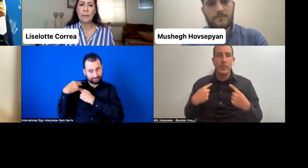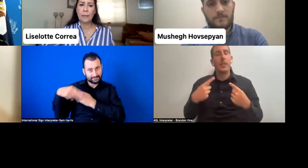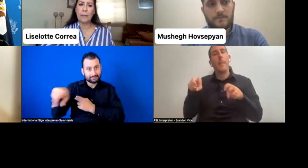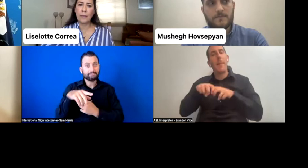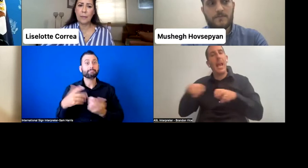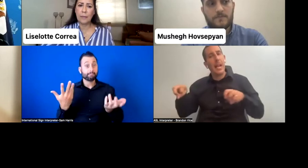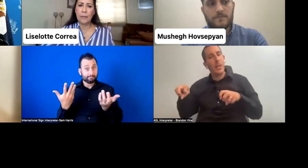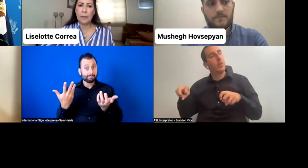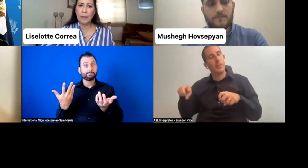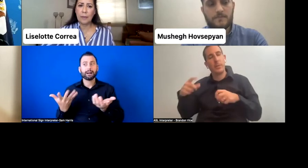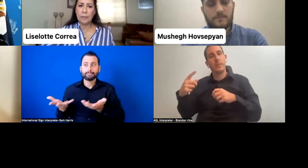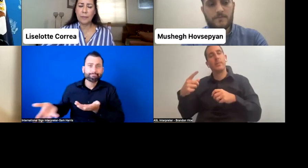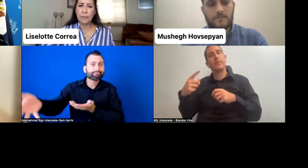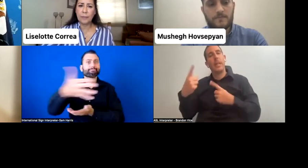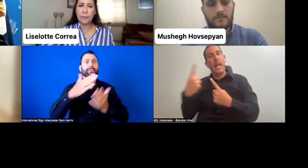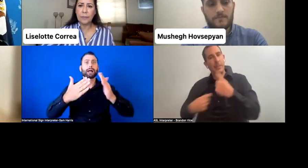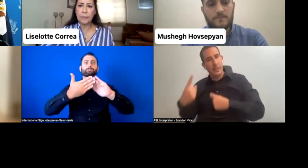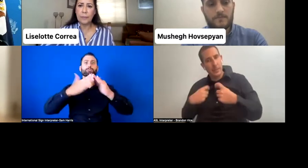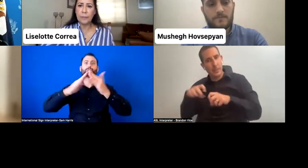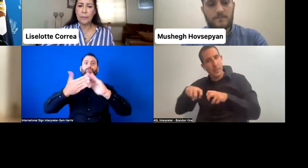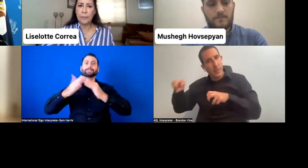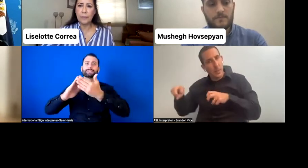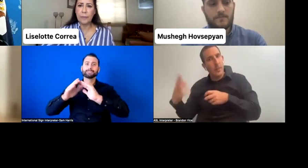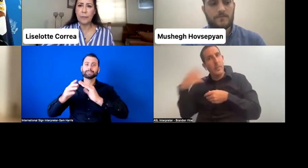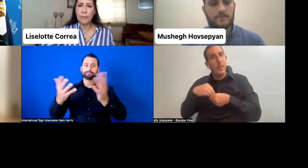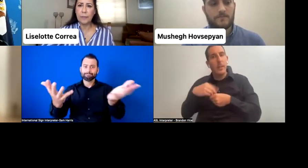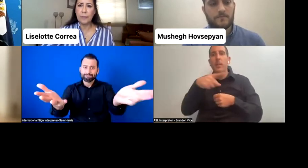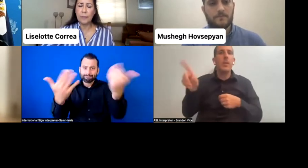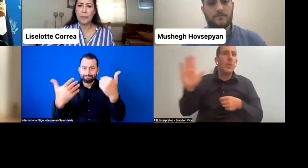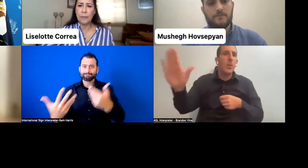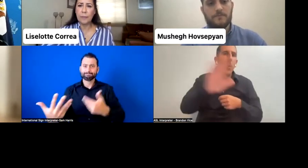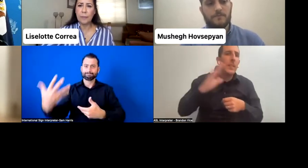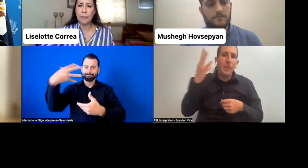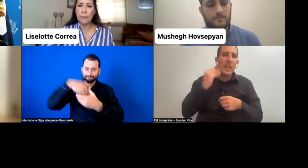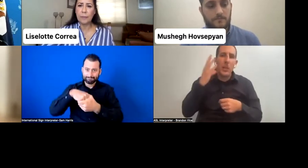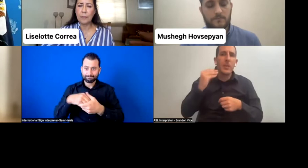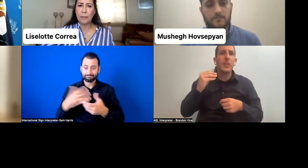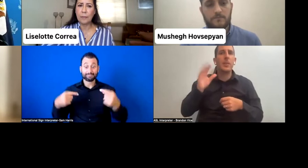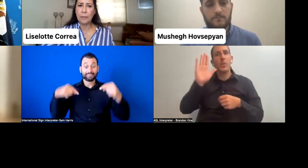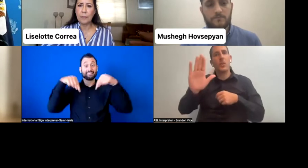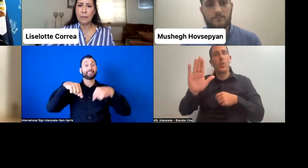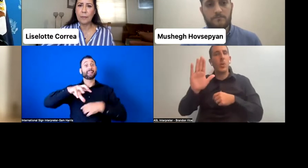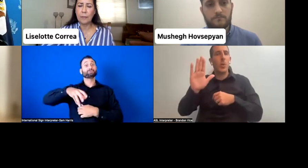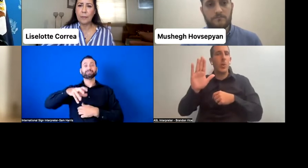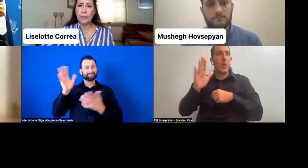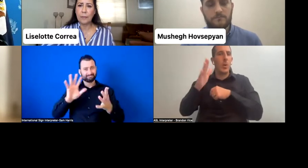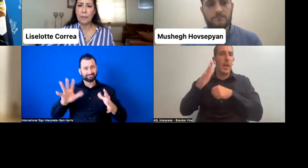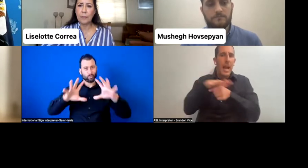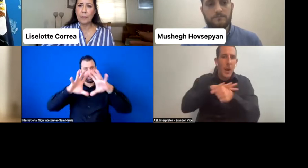seen in different parts of the world? Any comments also on challenges that you've seen? Would love to hear from you.